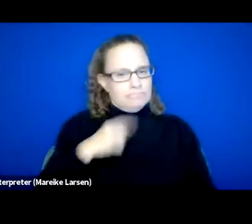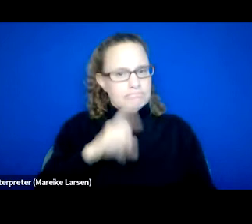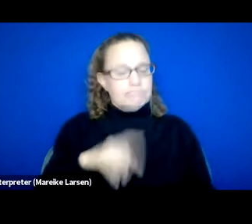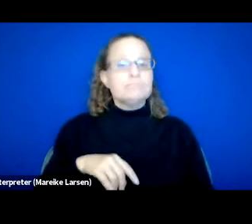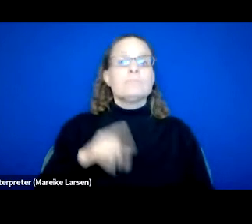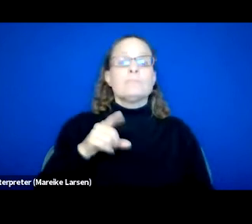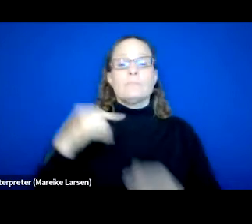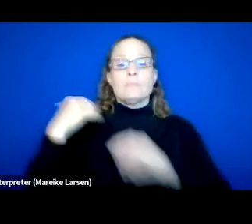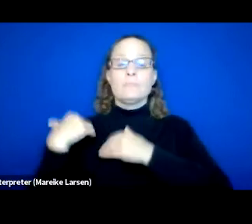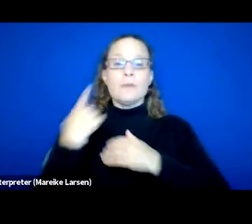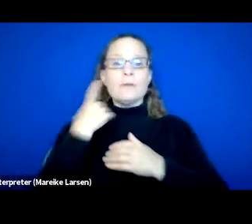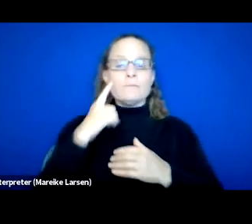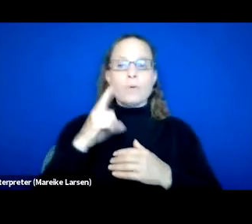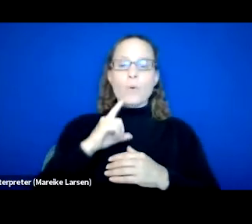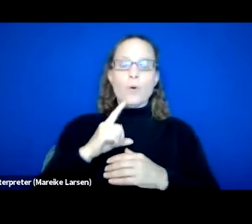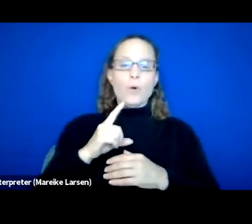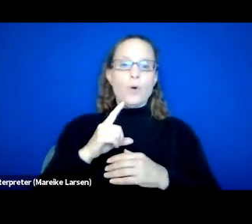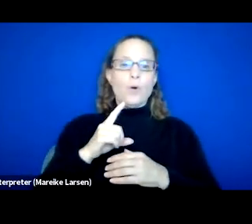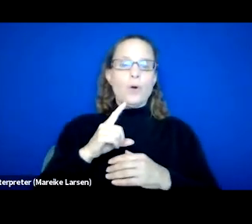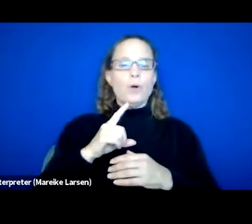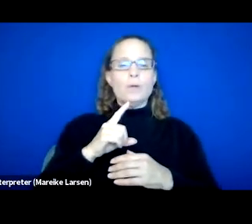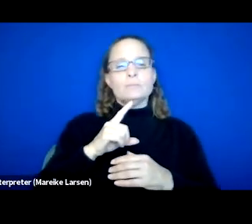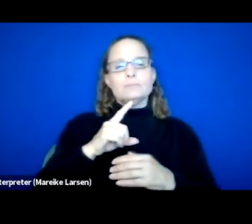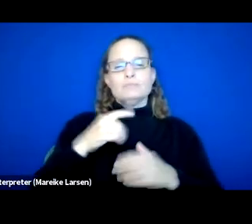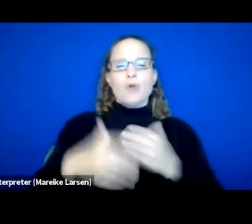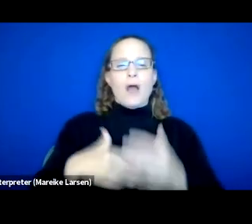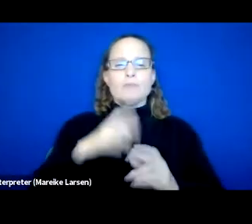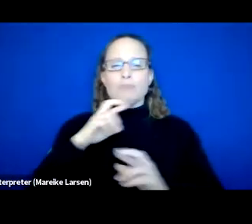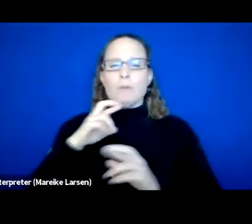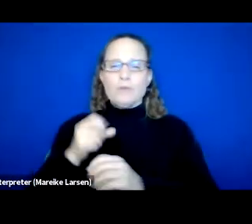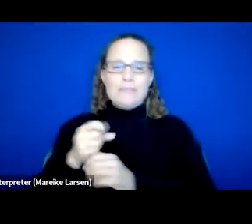for generate annual progress reports for HUD each year.